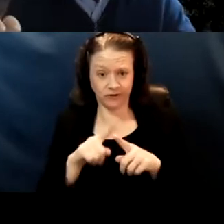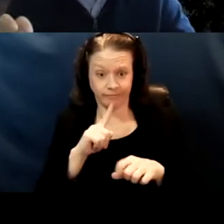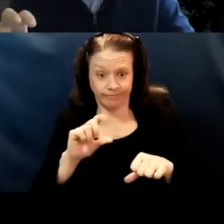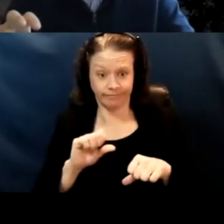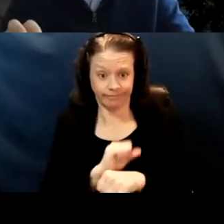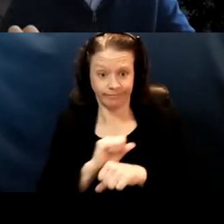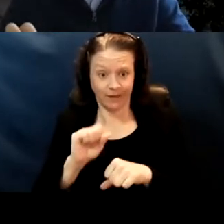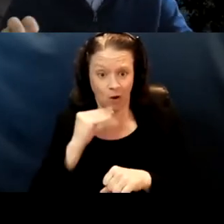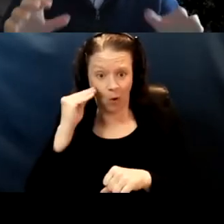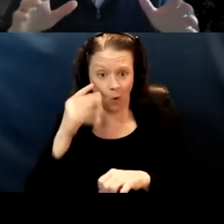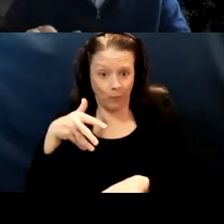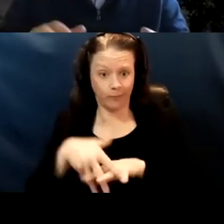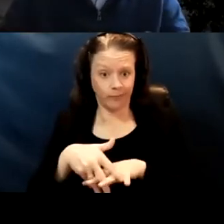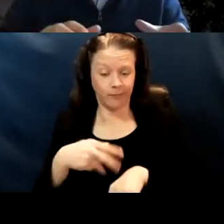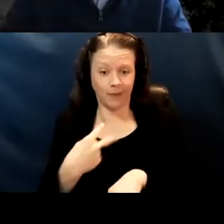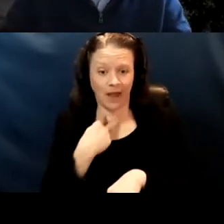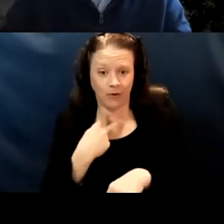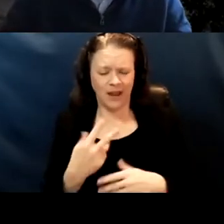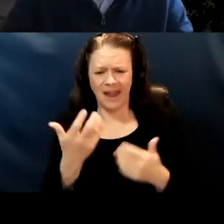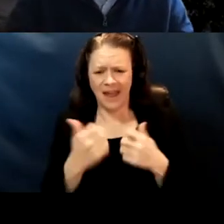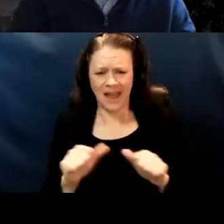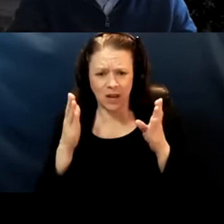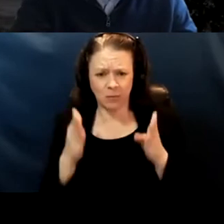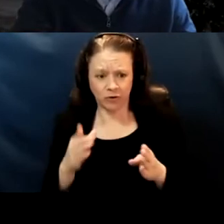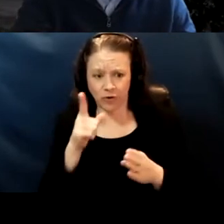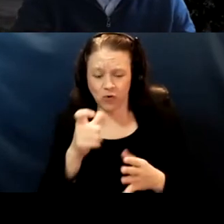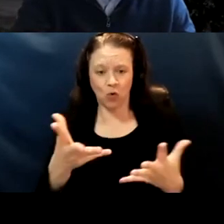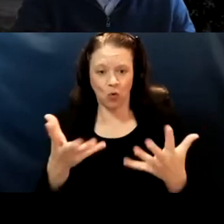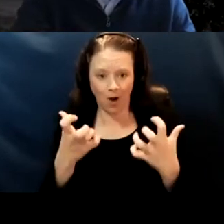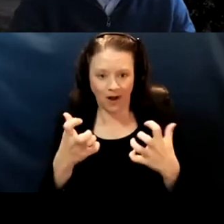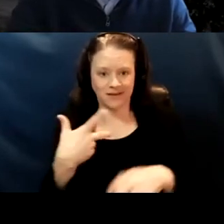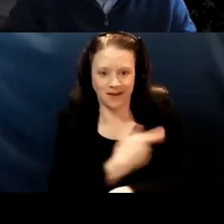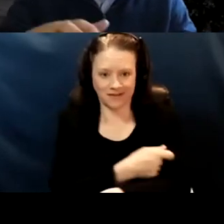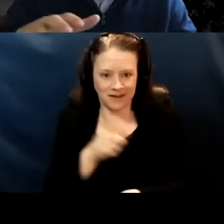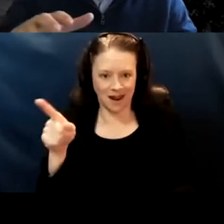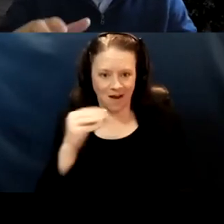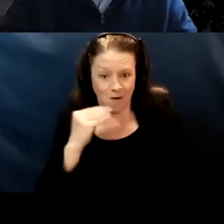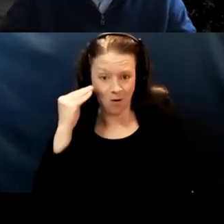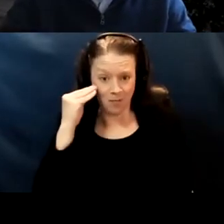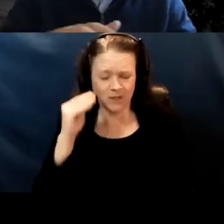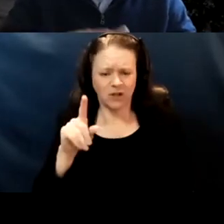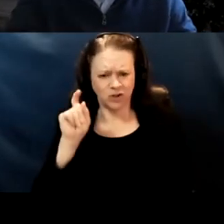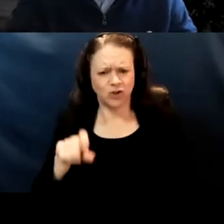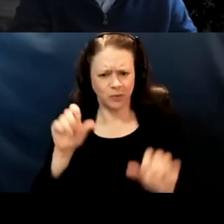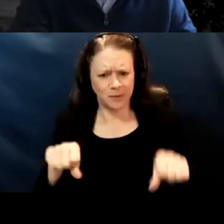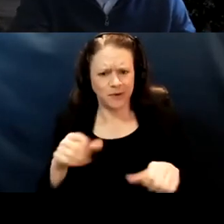Like, I, I feel like anybody who wants a vaccine at home should be able to get the vaccine